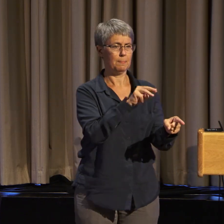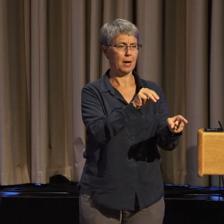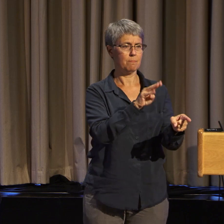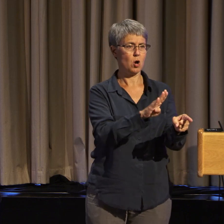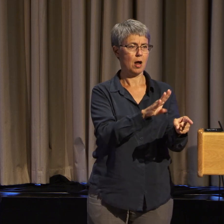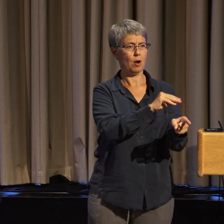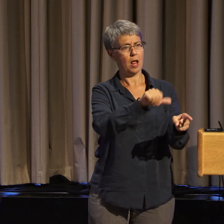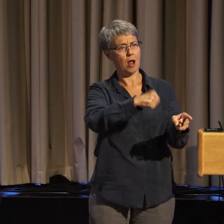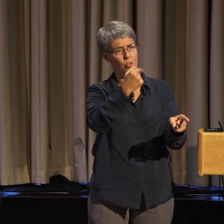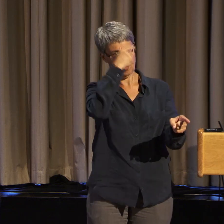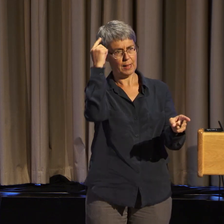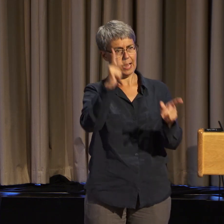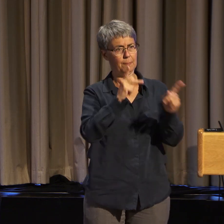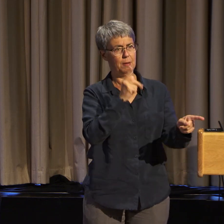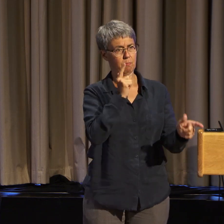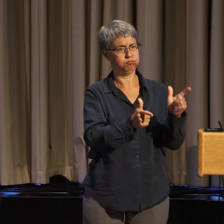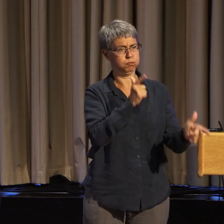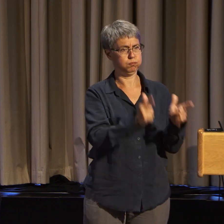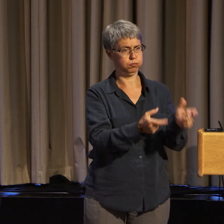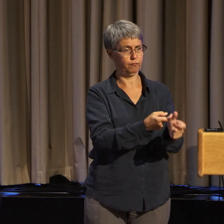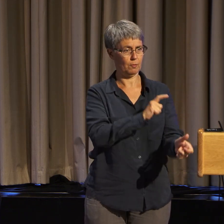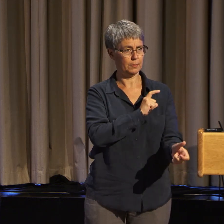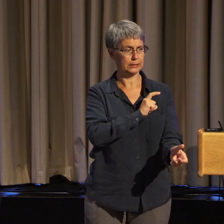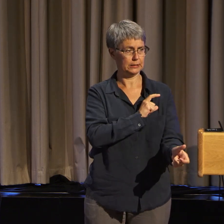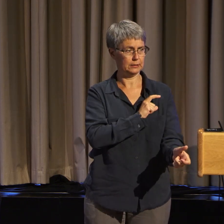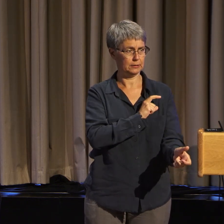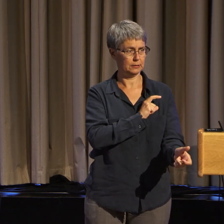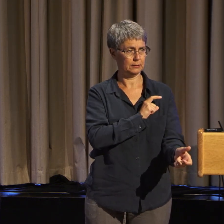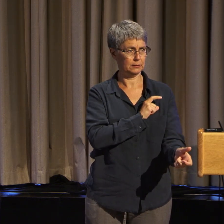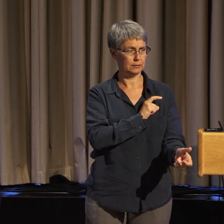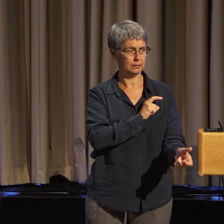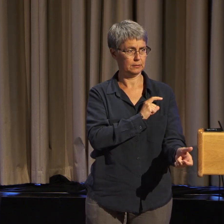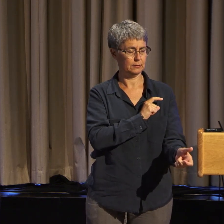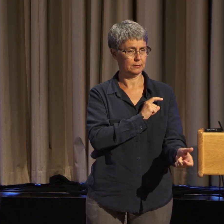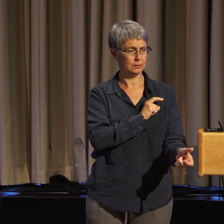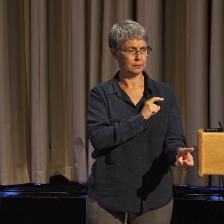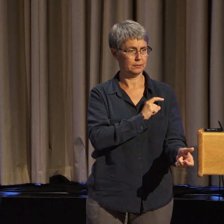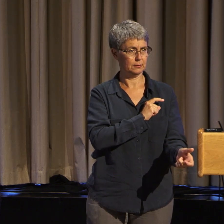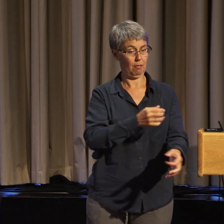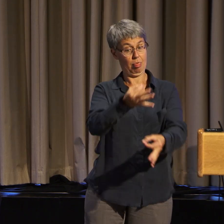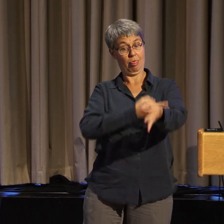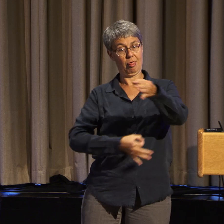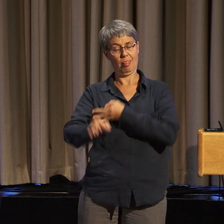innocent unarmed black folks, and then try to censor yourself and derail.